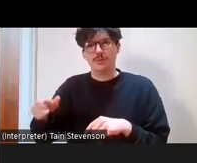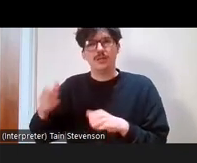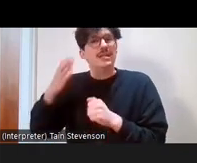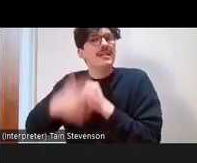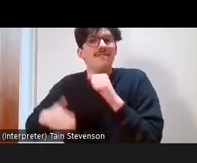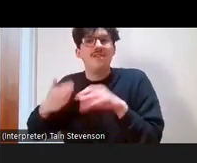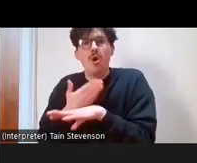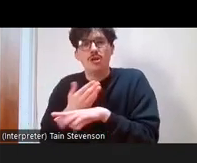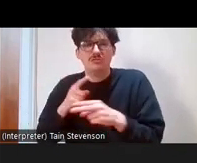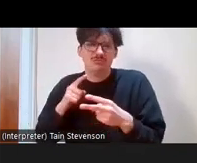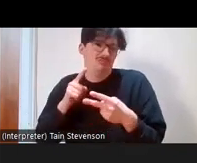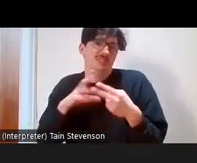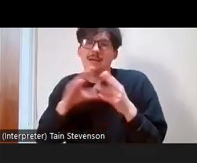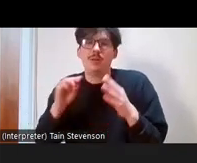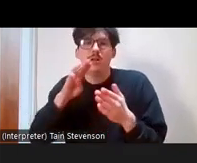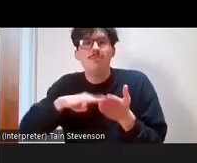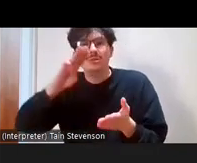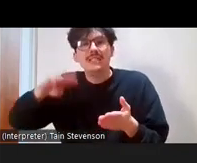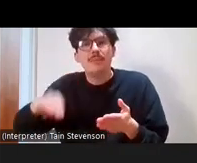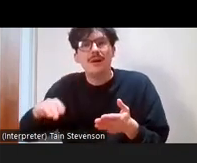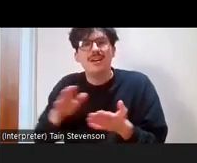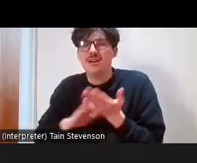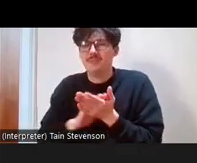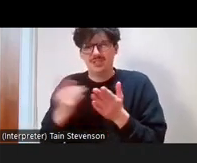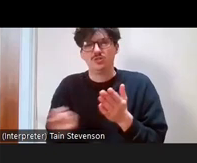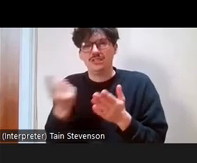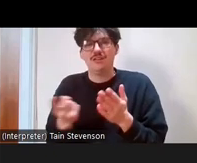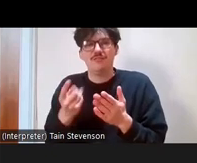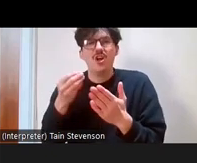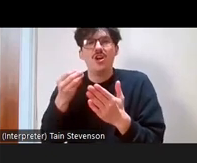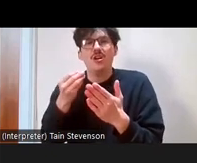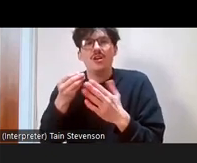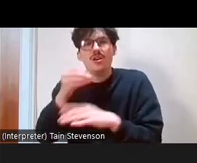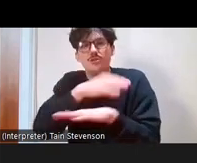worked at all, your social capital is going to be lower than other people in the sector.